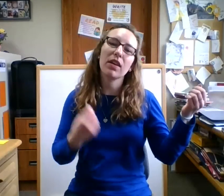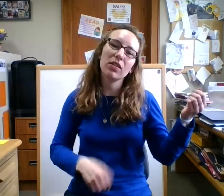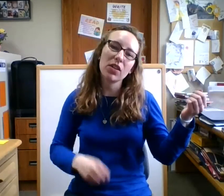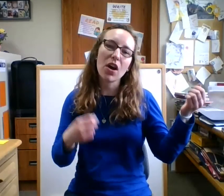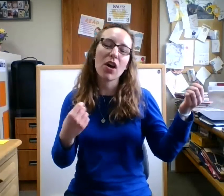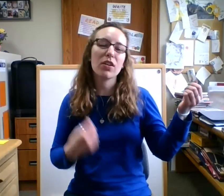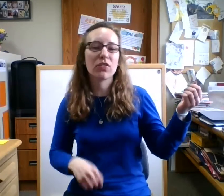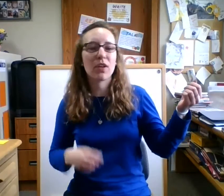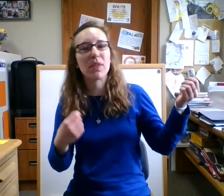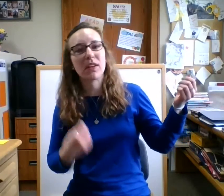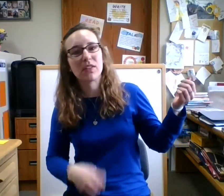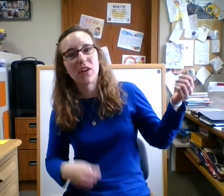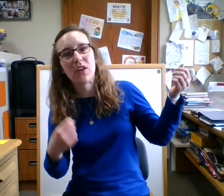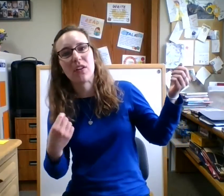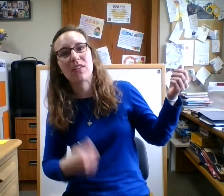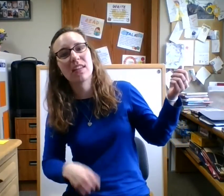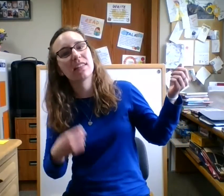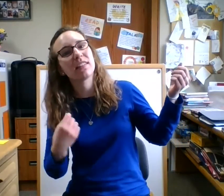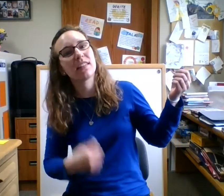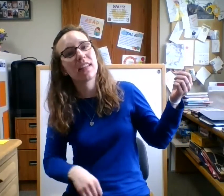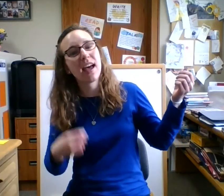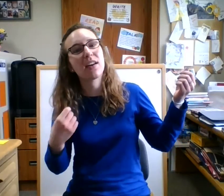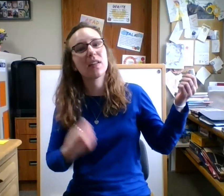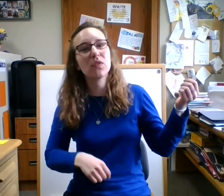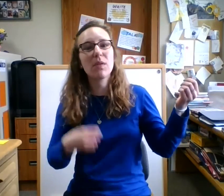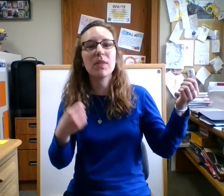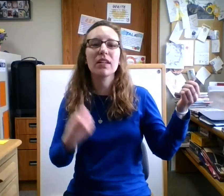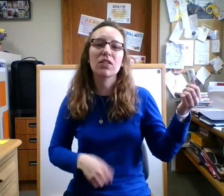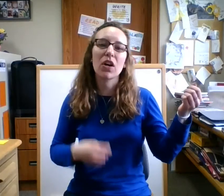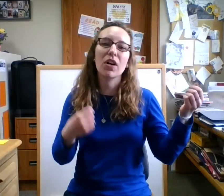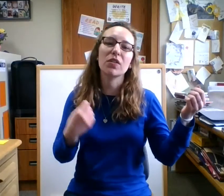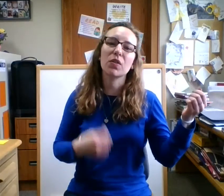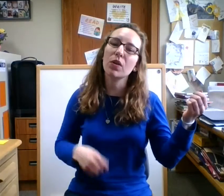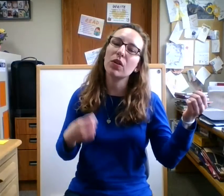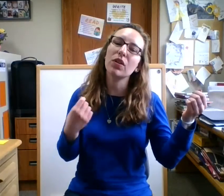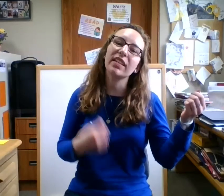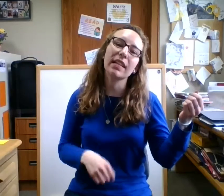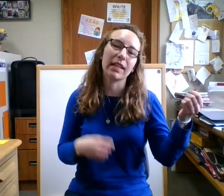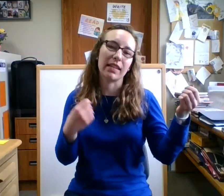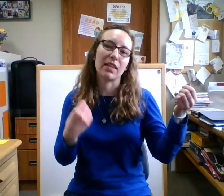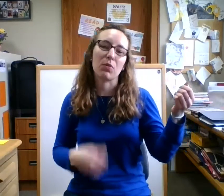the guitar strum the guitar this is how they strum the guitar so early in the